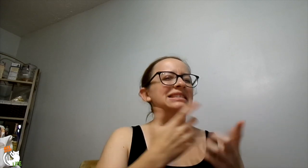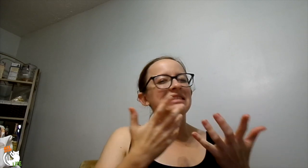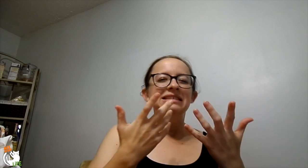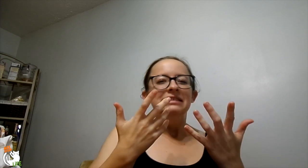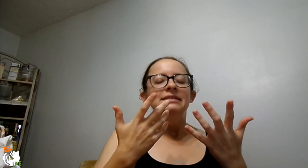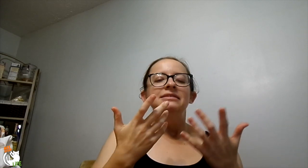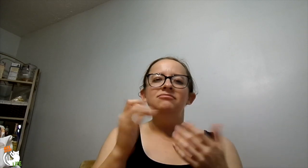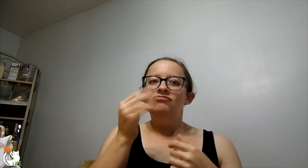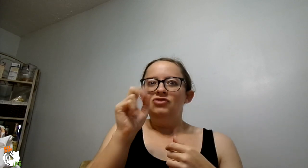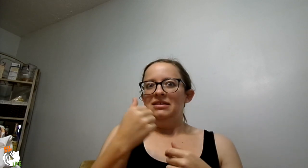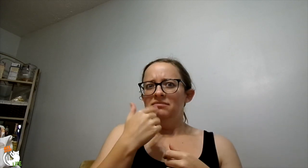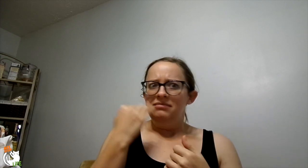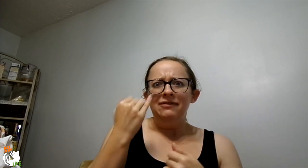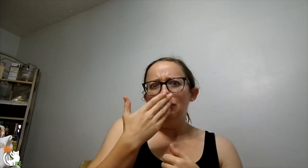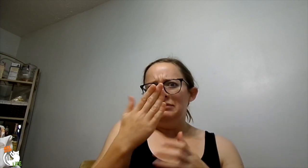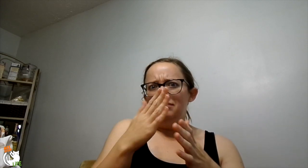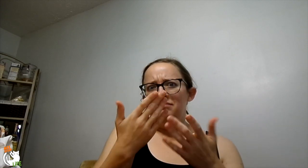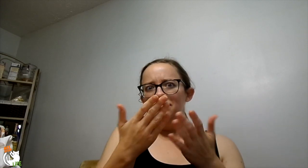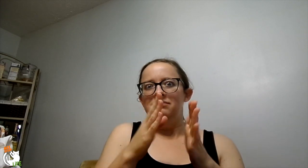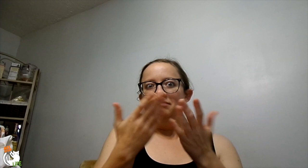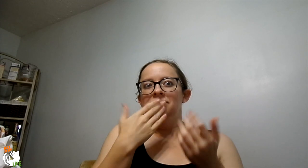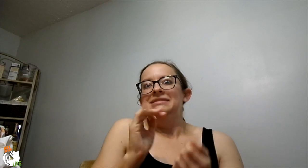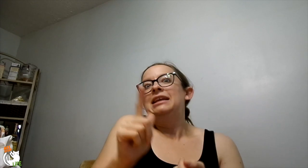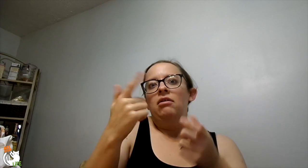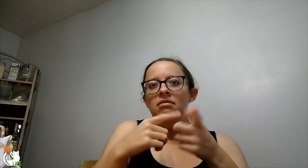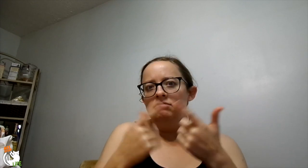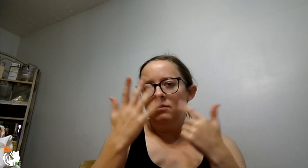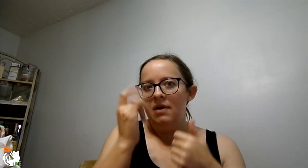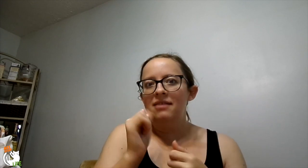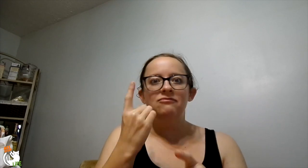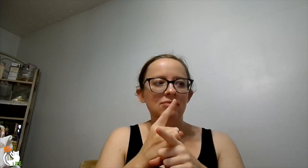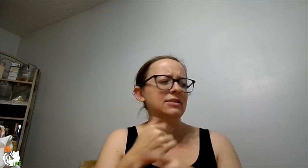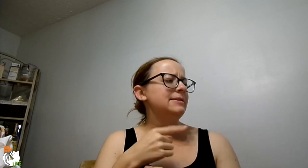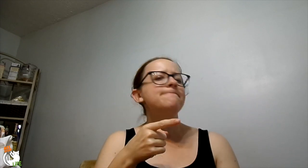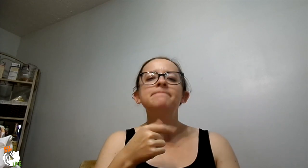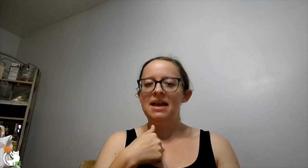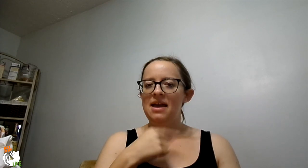Then I went back and Jenna said if it's a good deal, then why not.